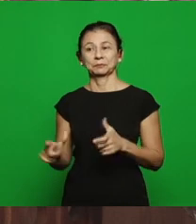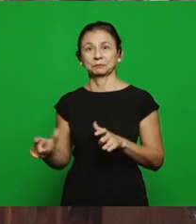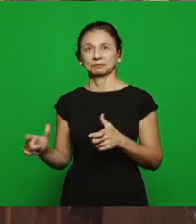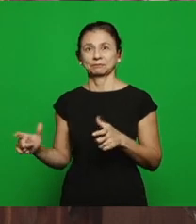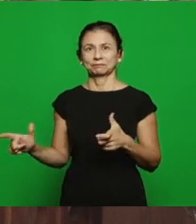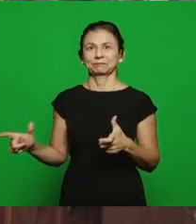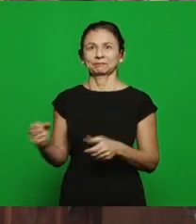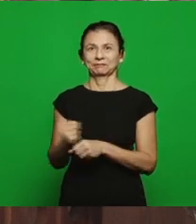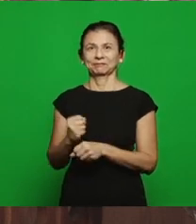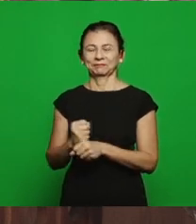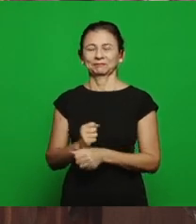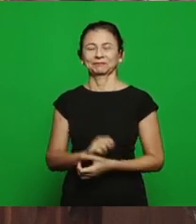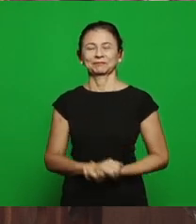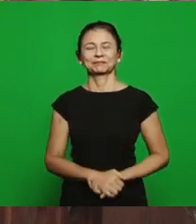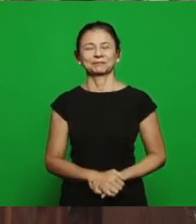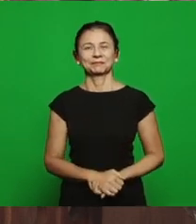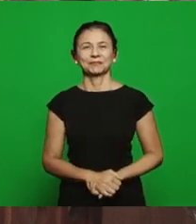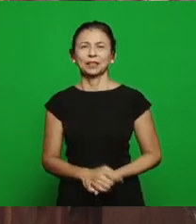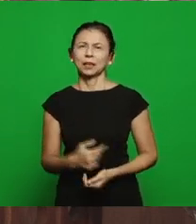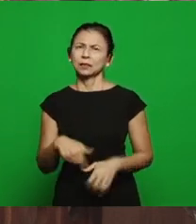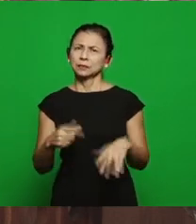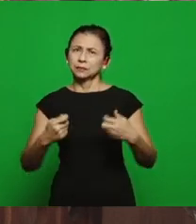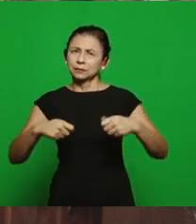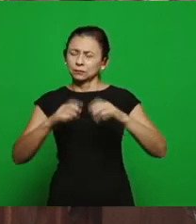of the work there, we need to pray to God